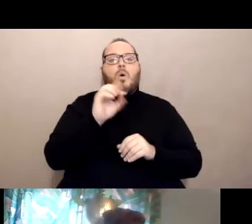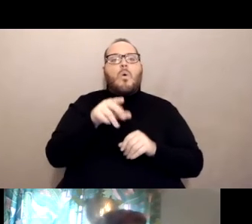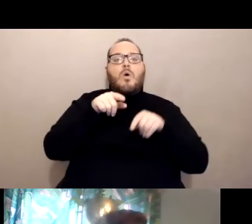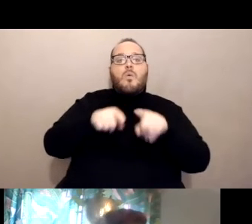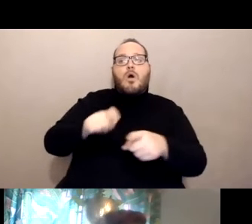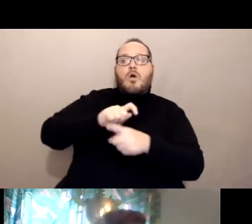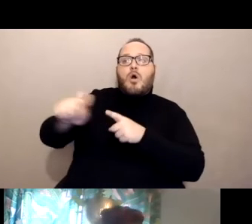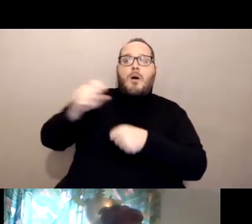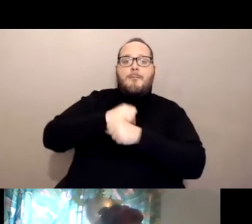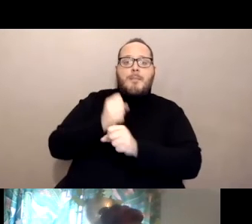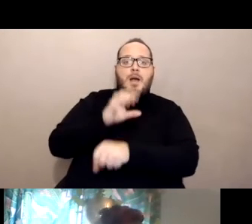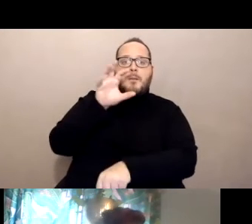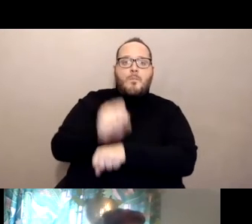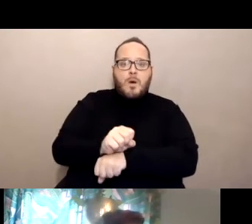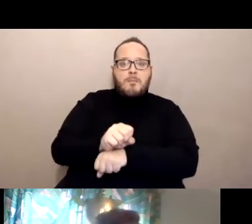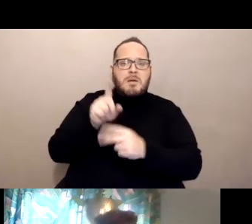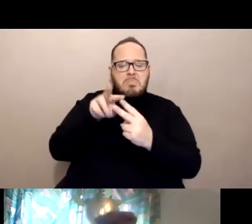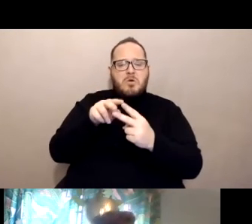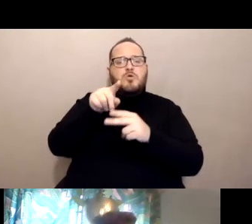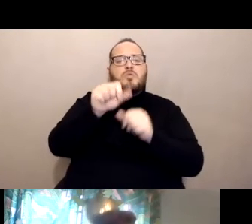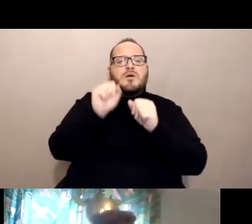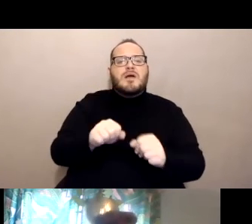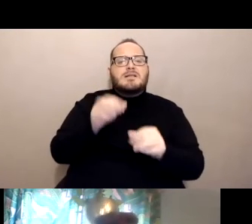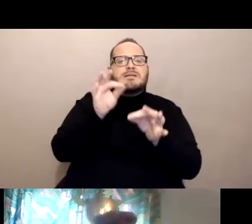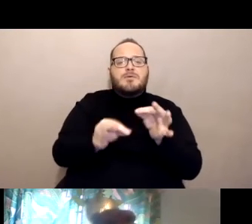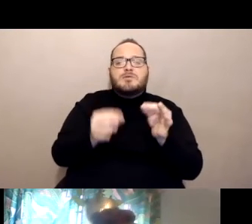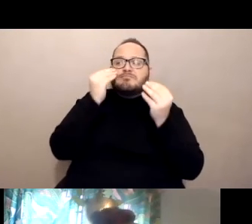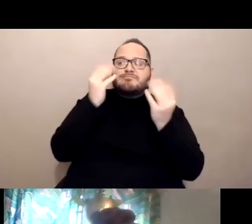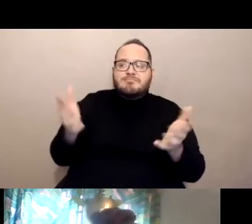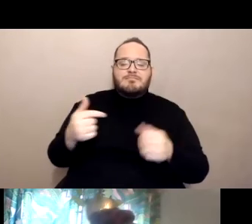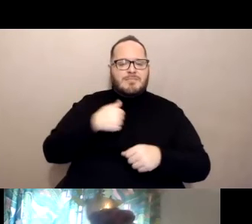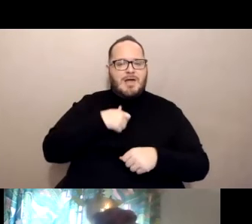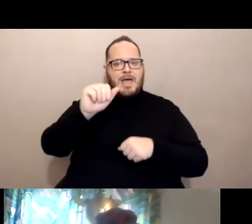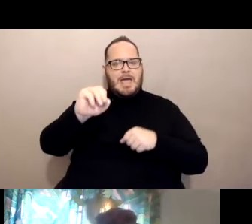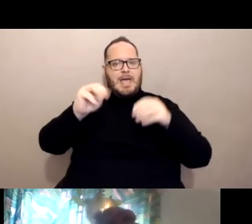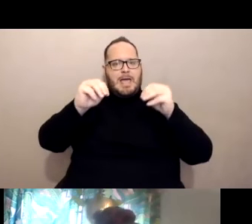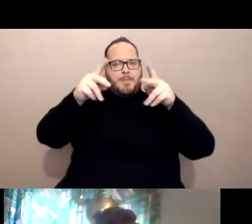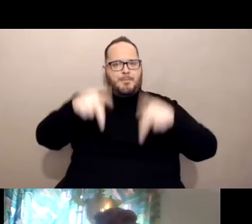that I am a person who as of March, the 15th is eligible to receive the vaccine.